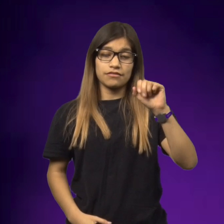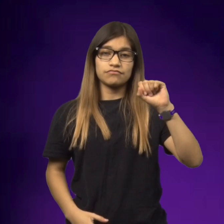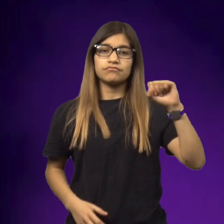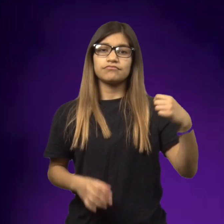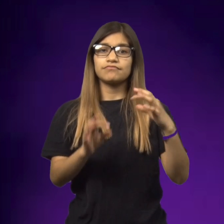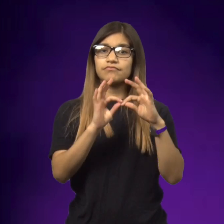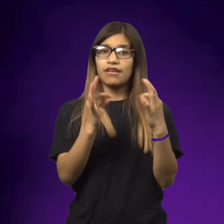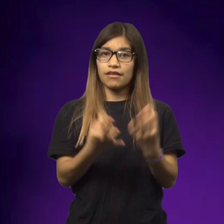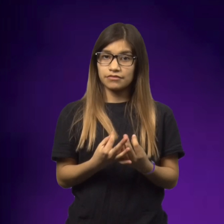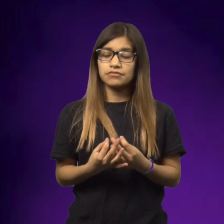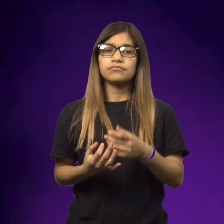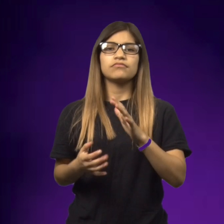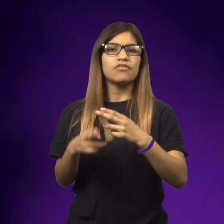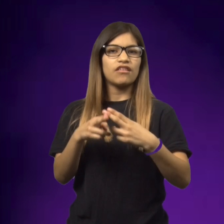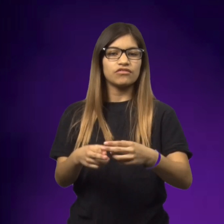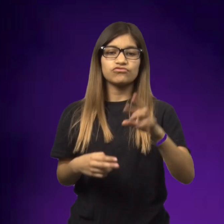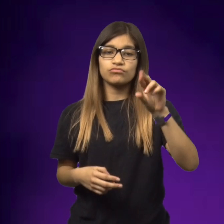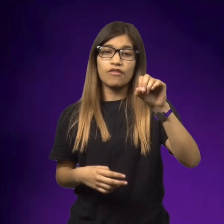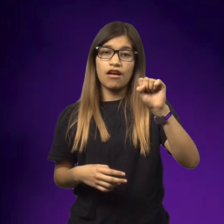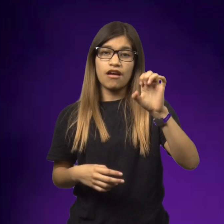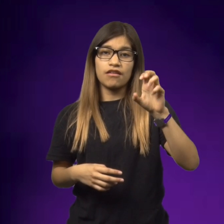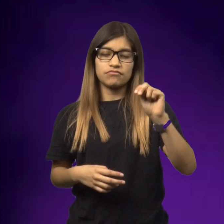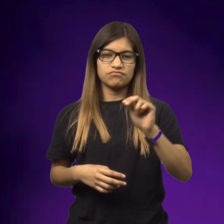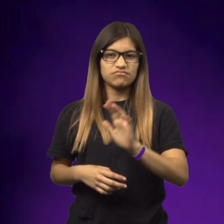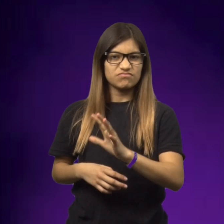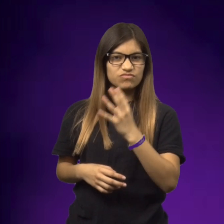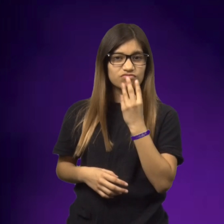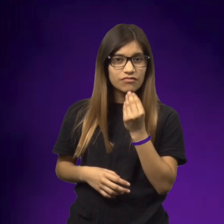Ellen's family their last name is Rosen and their Jewish.